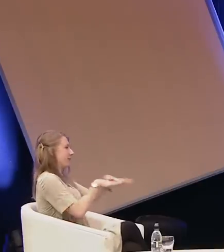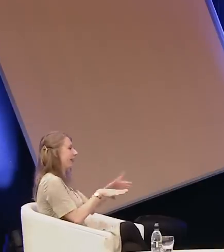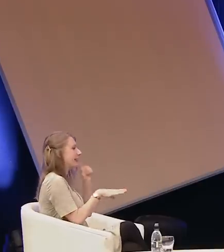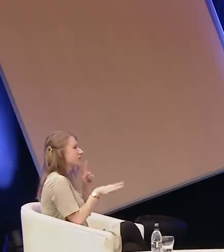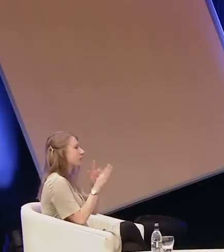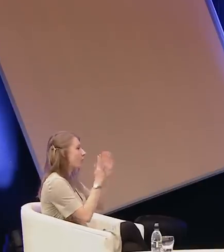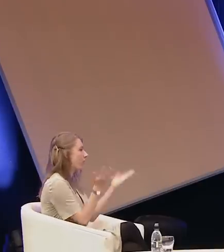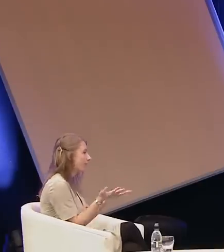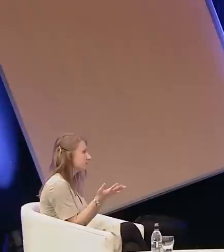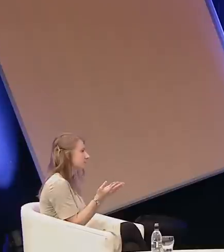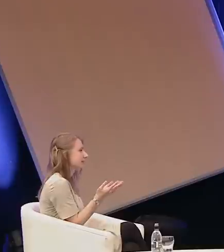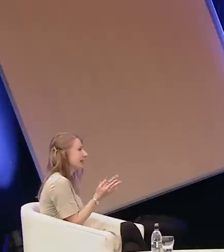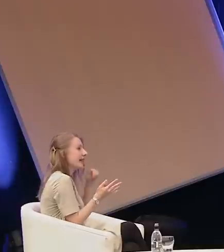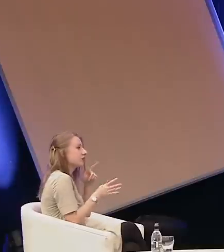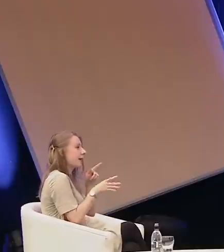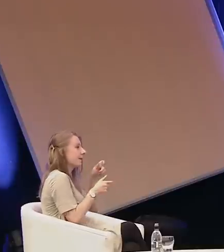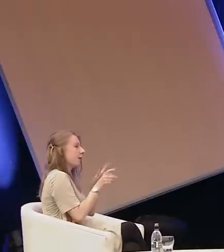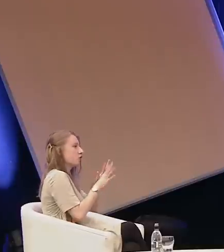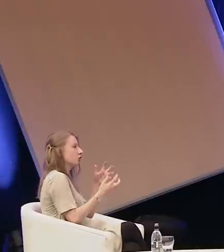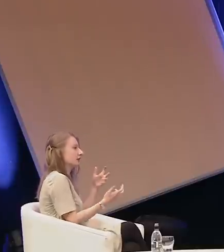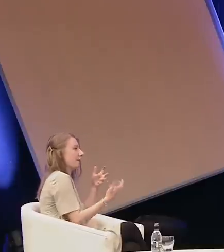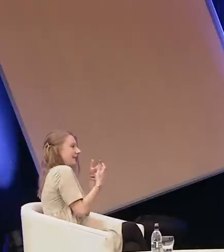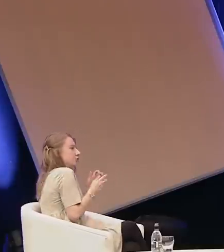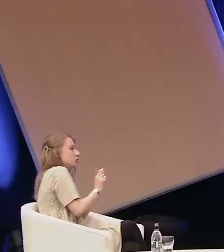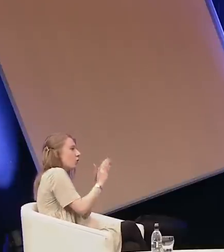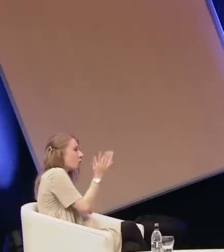hearing people are not coming into your world they're not learning the language